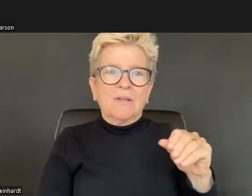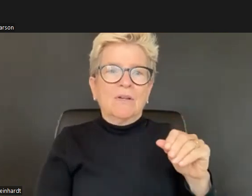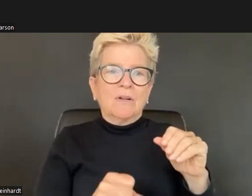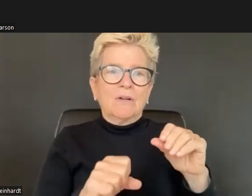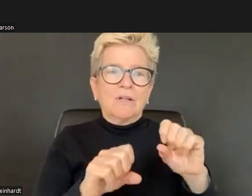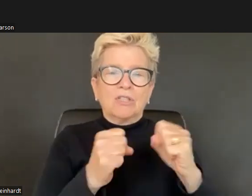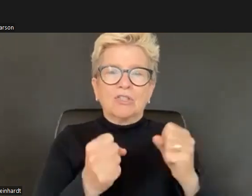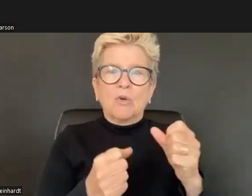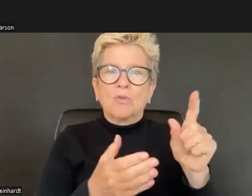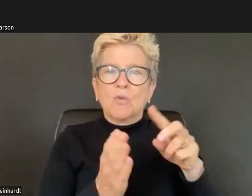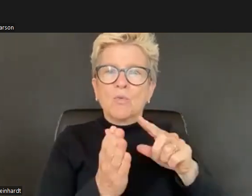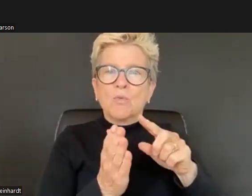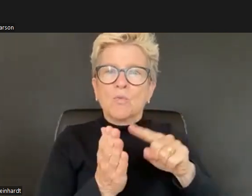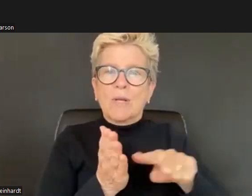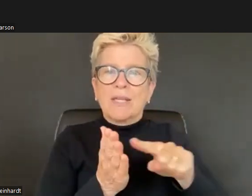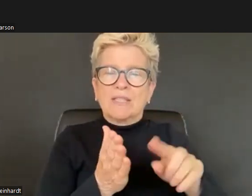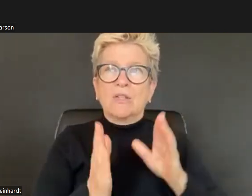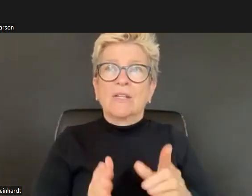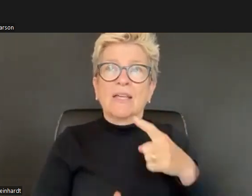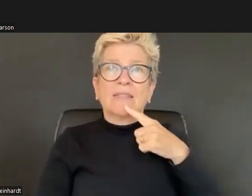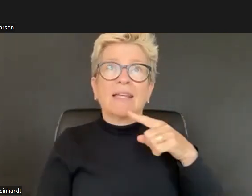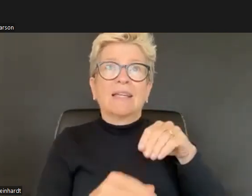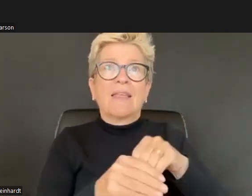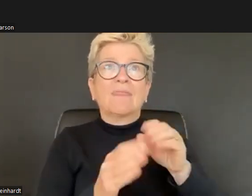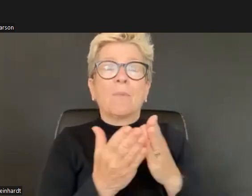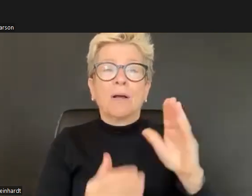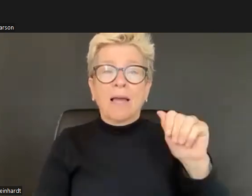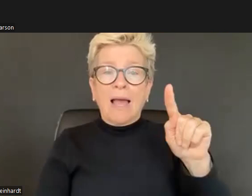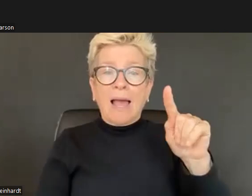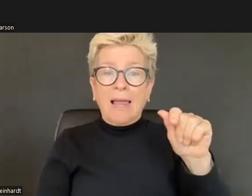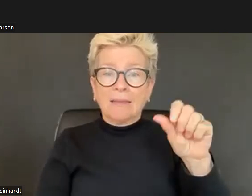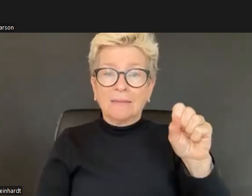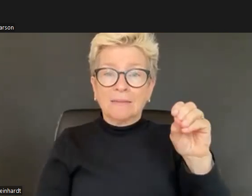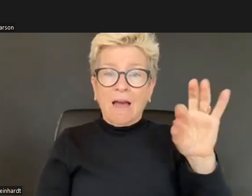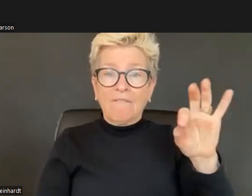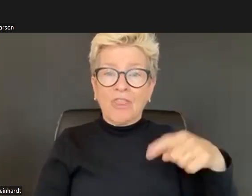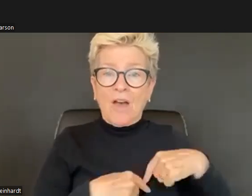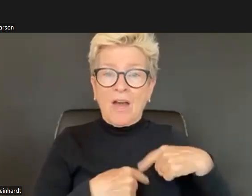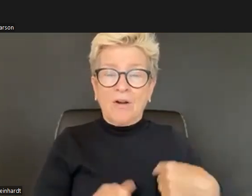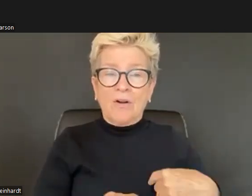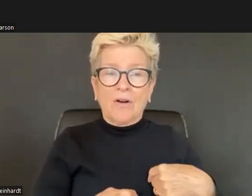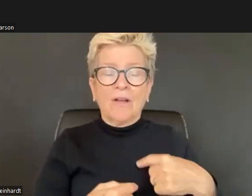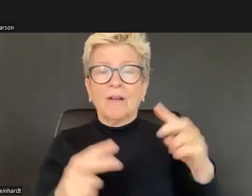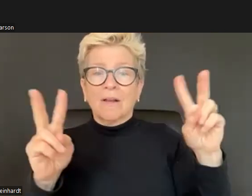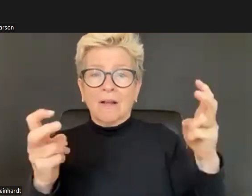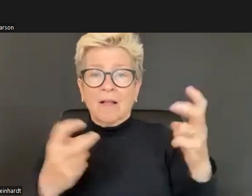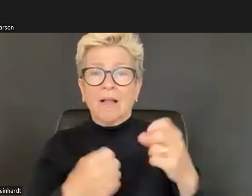It's such a big concept. So I wanted to share some quotes from Brent Brown that, grounded me a little bit in the work.